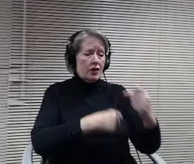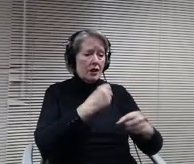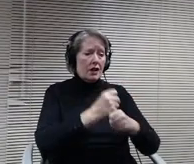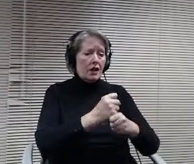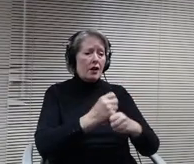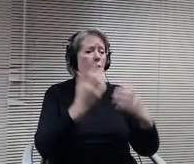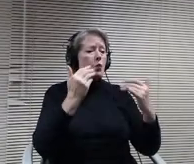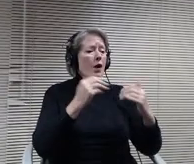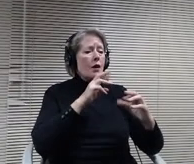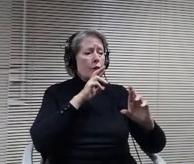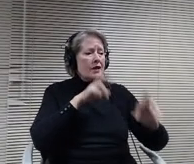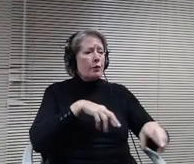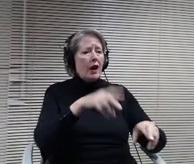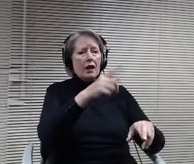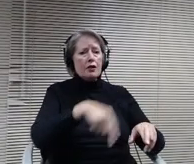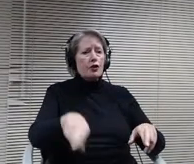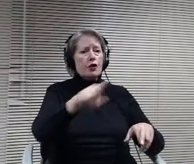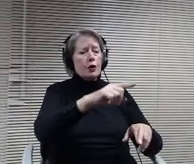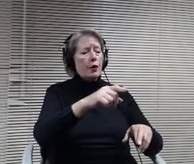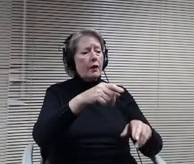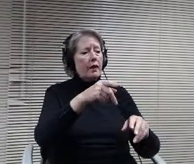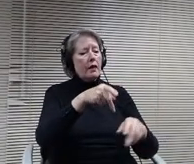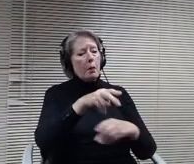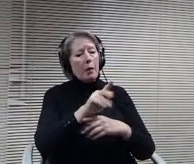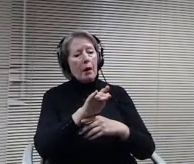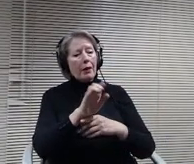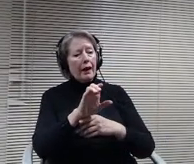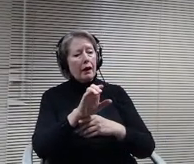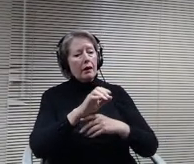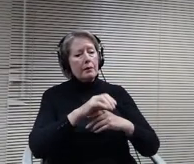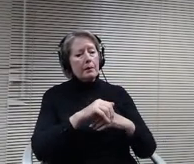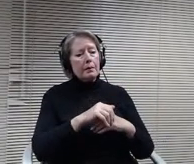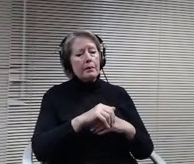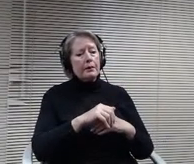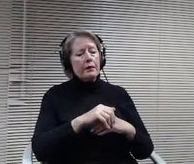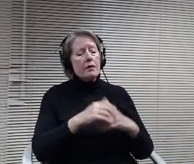and you've done. So it is not very way. So right now the